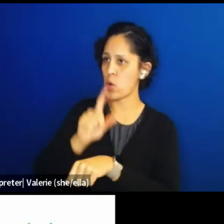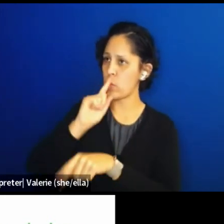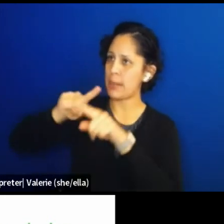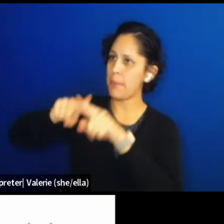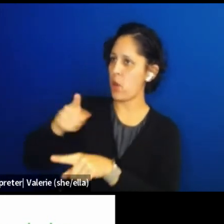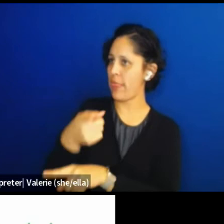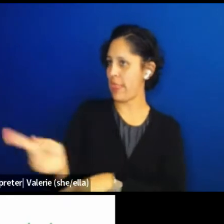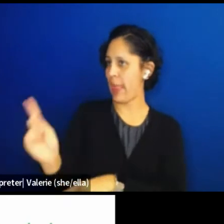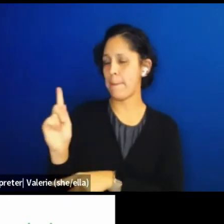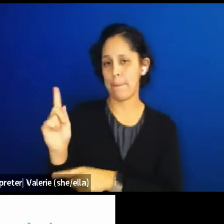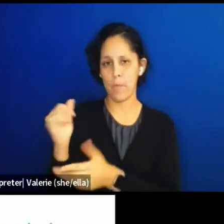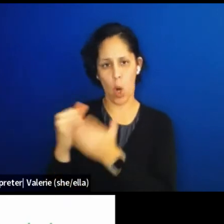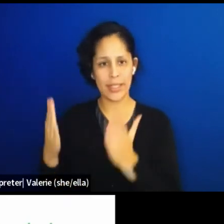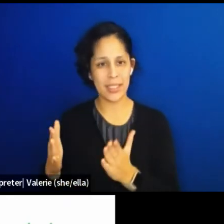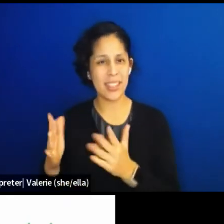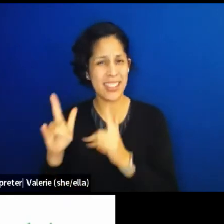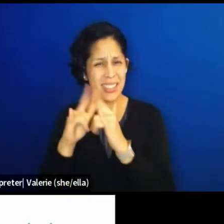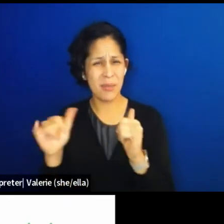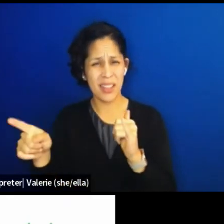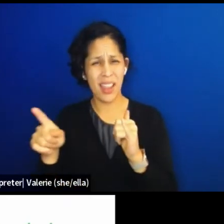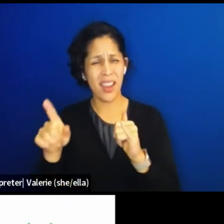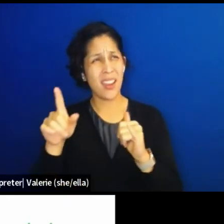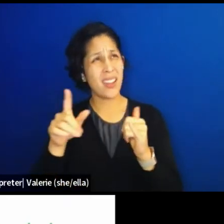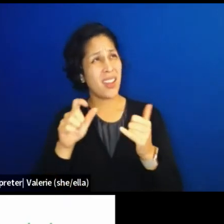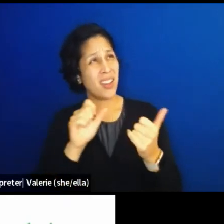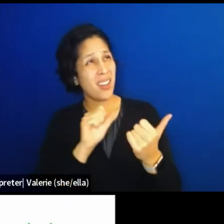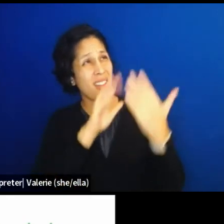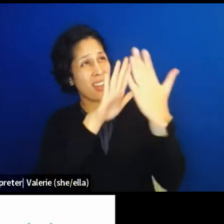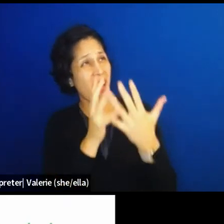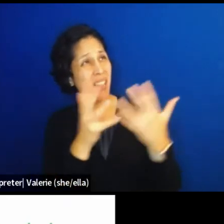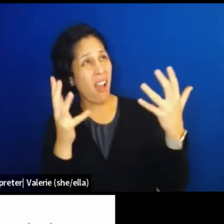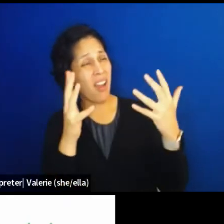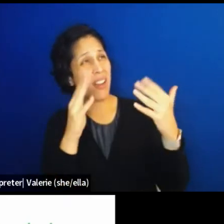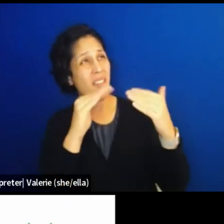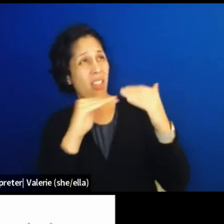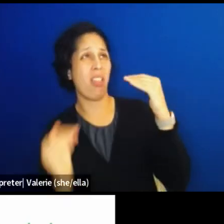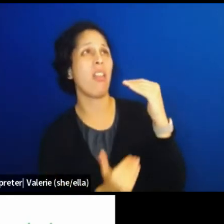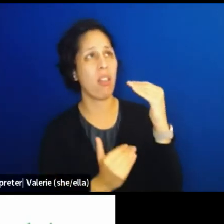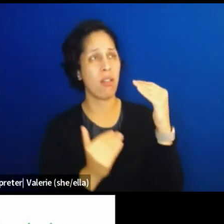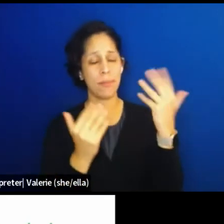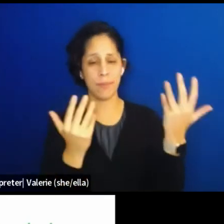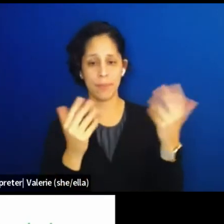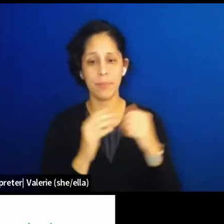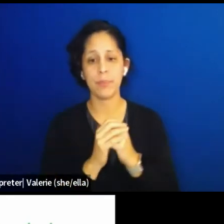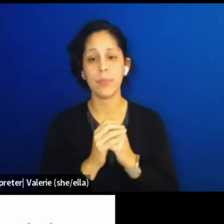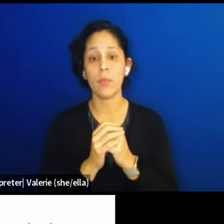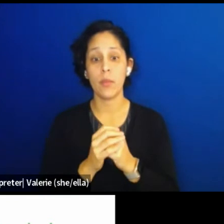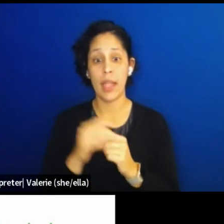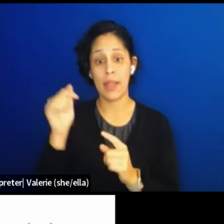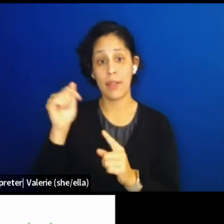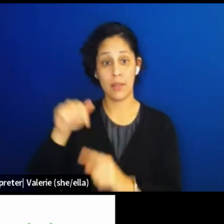And yet who faced so much precarity and inequity, and then there's the climate crisis.